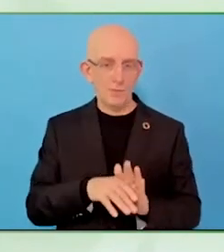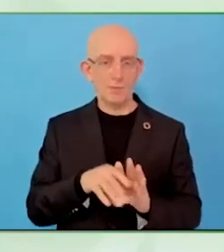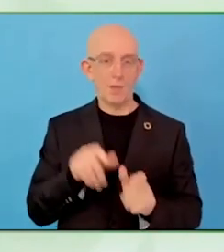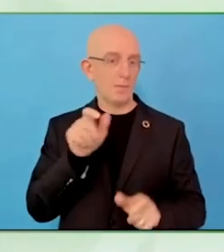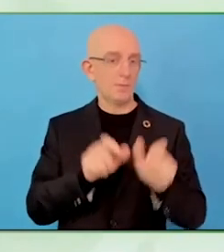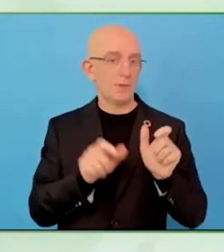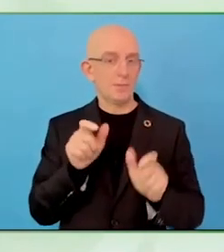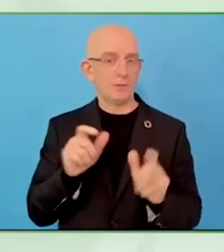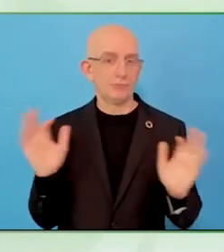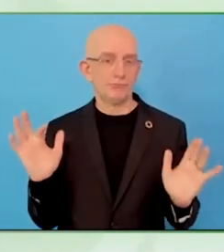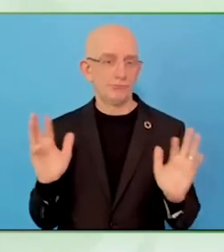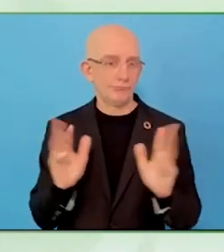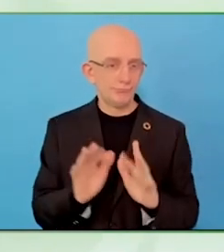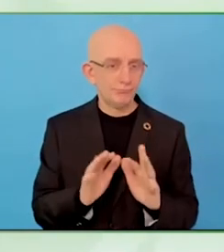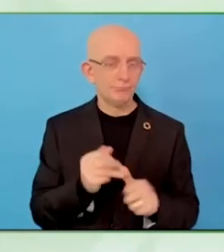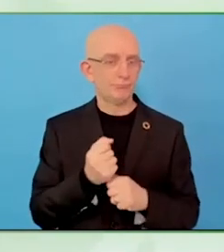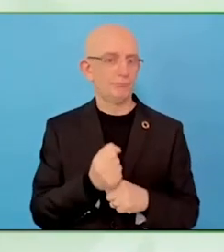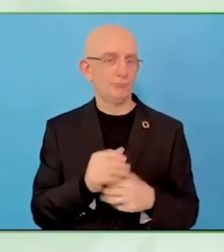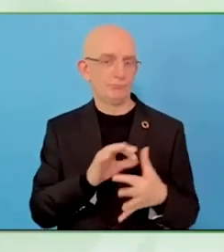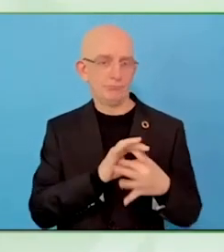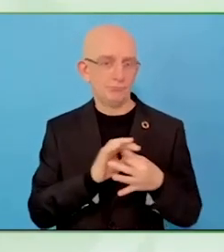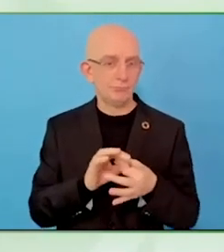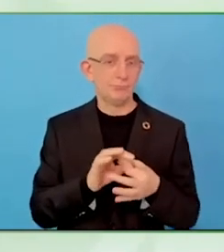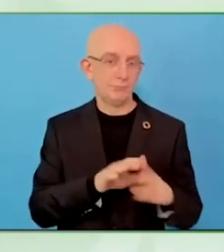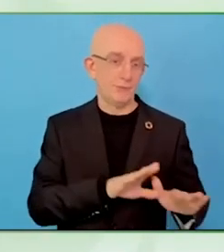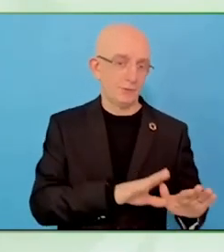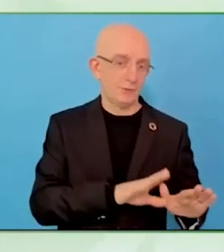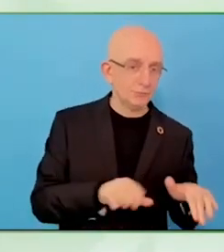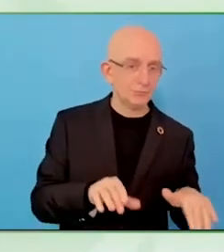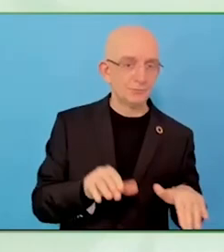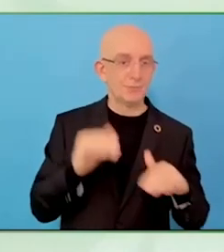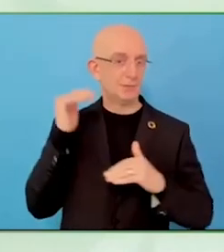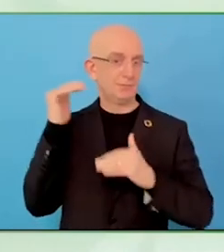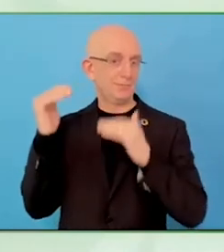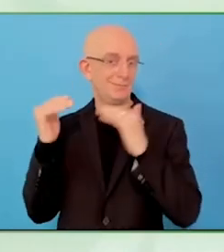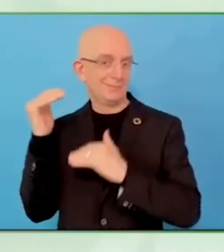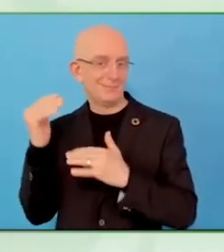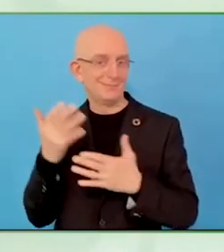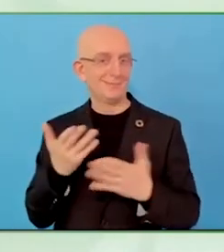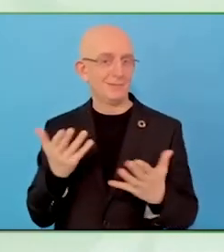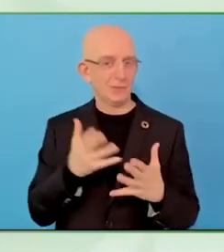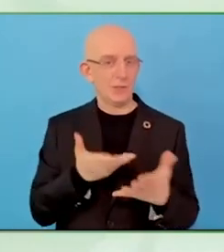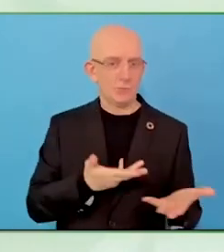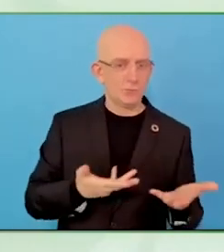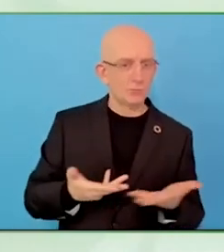But also, I would like to speak about the special program we are doing now.